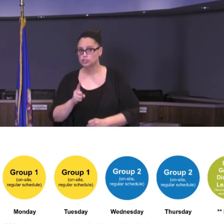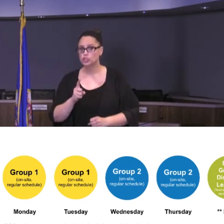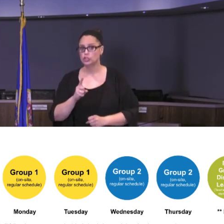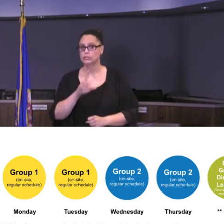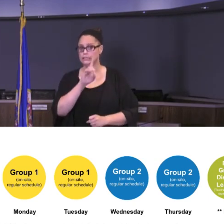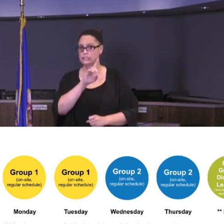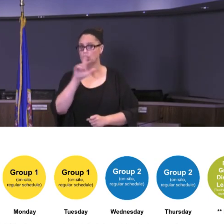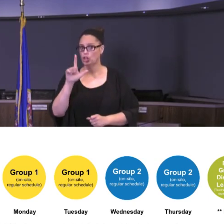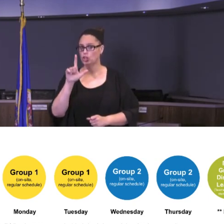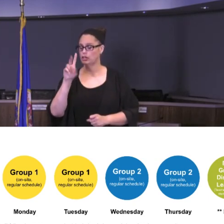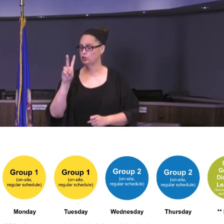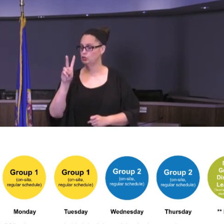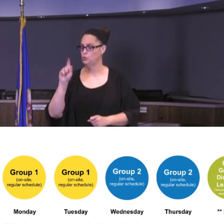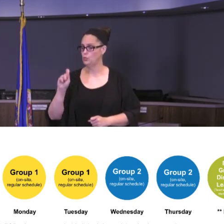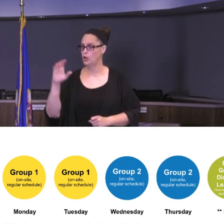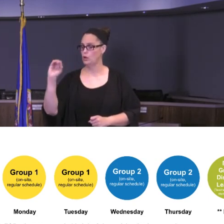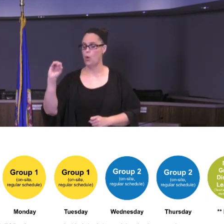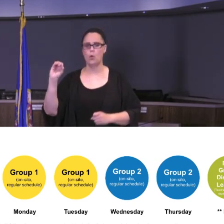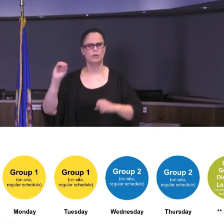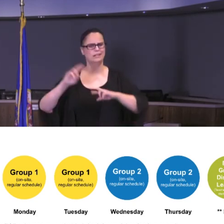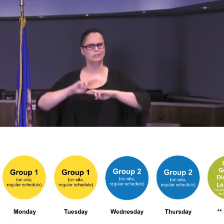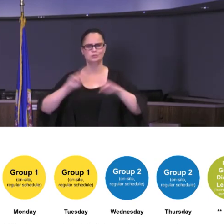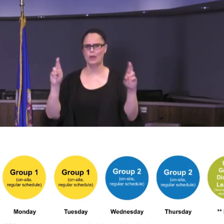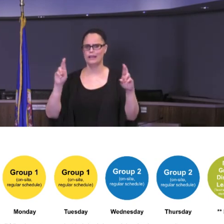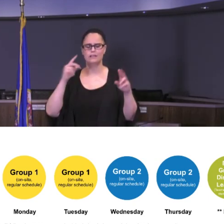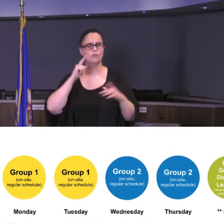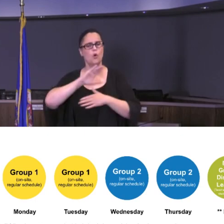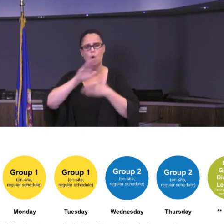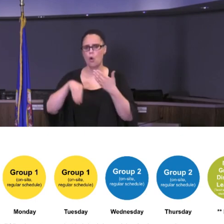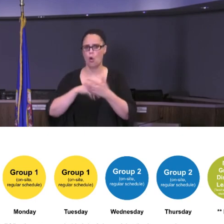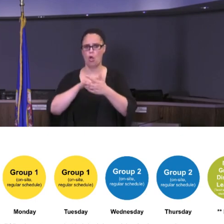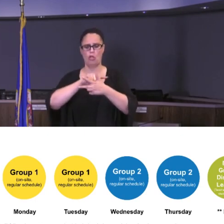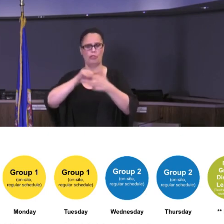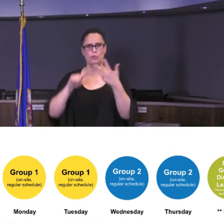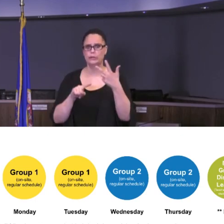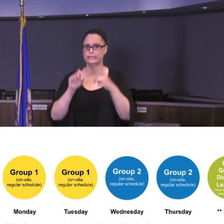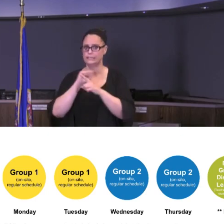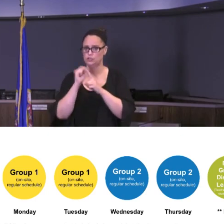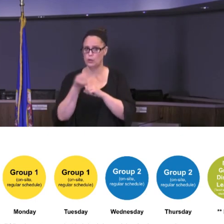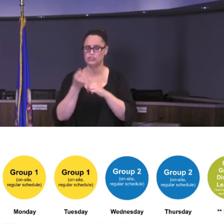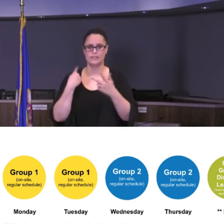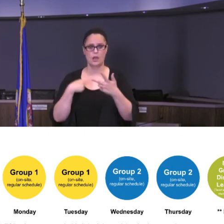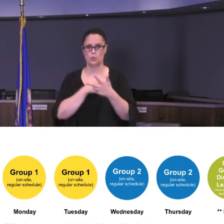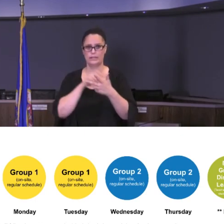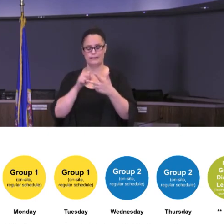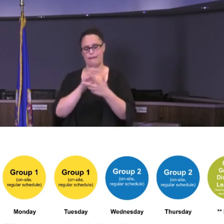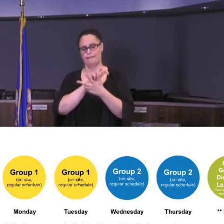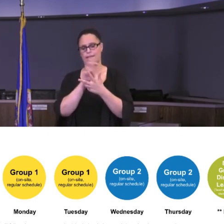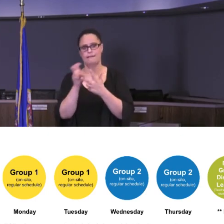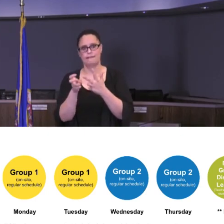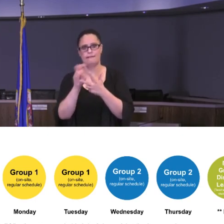ready in all three scenarios, meaning that we can toggle to Distance Learning 2.0 based on any of the